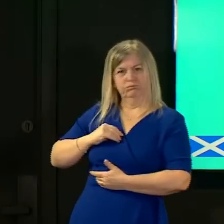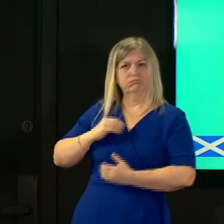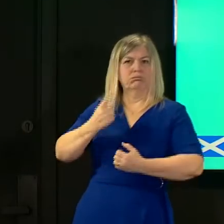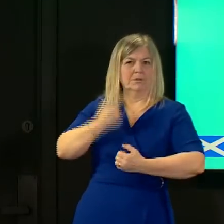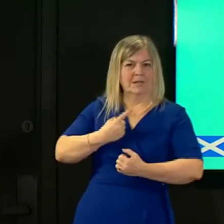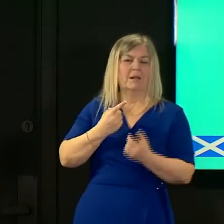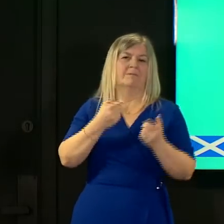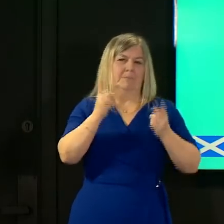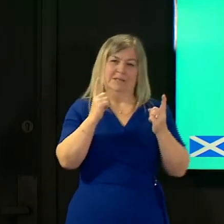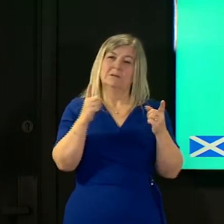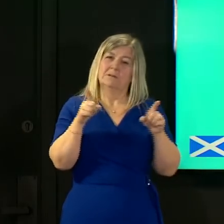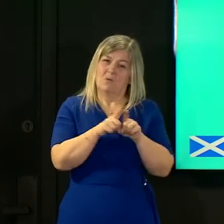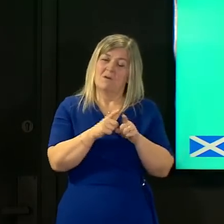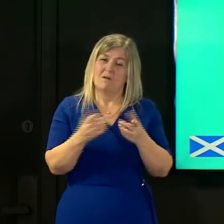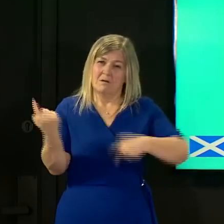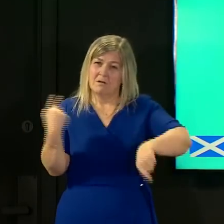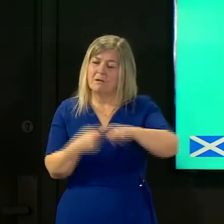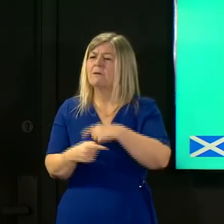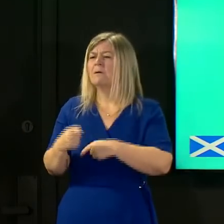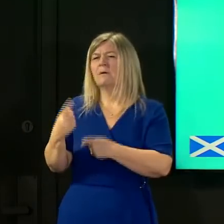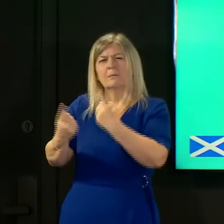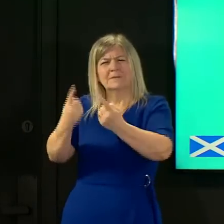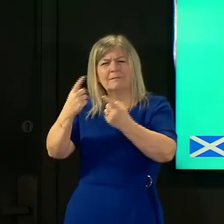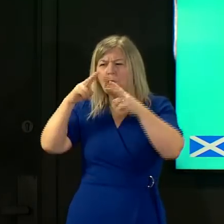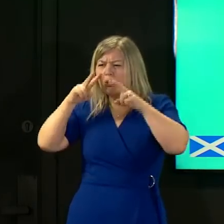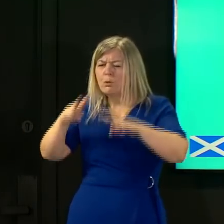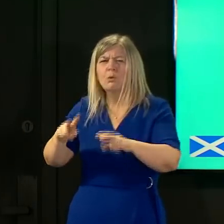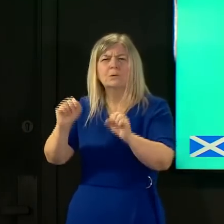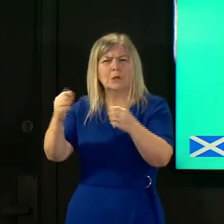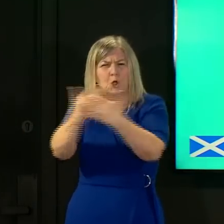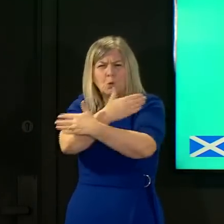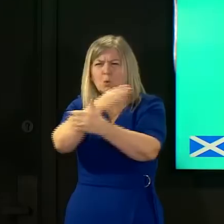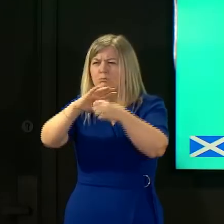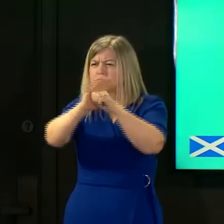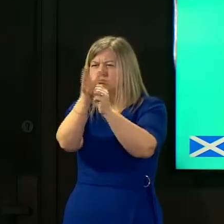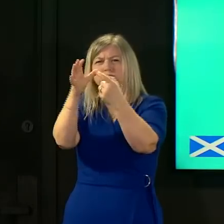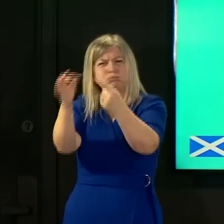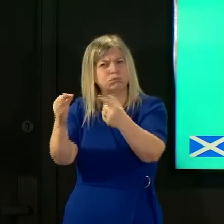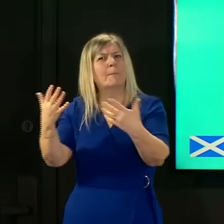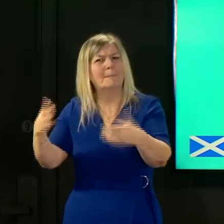emergence of new variants they've considered very deeply the impact of any evidence that